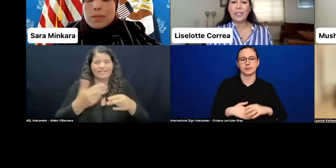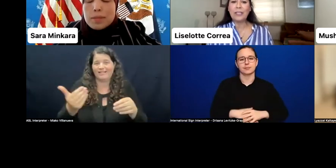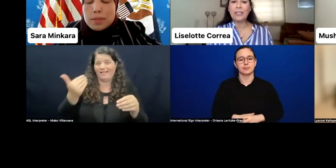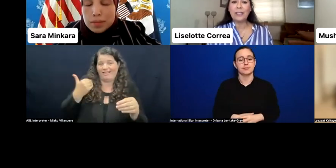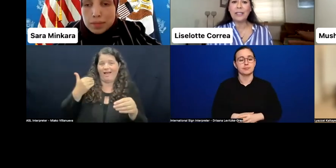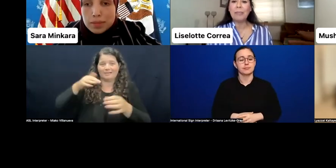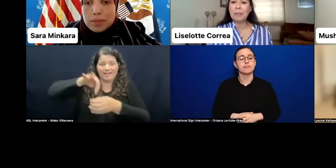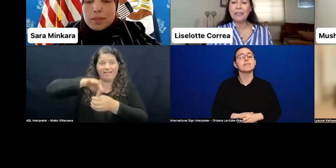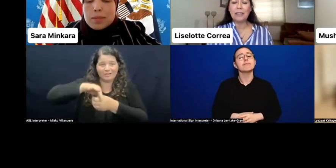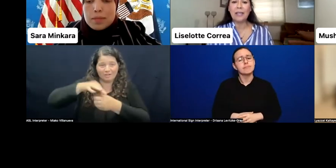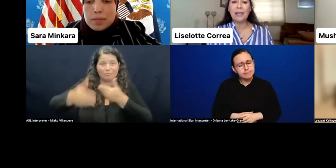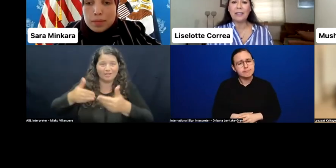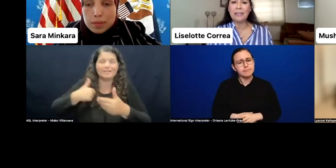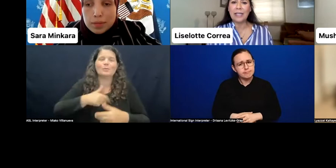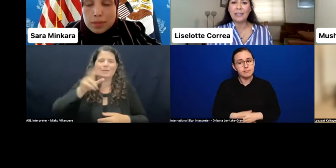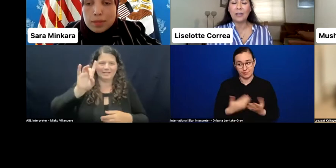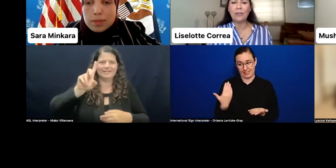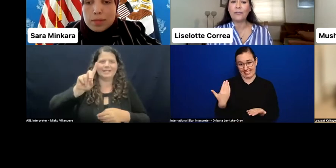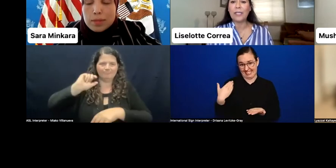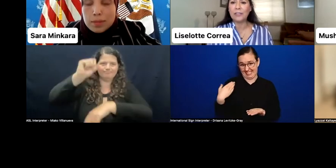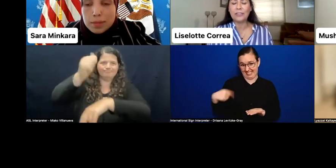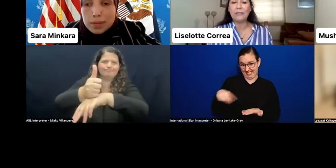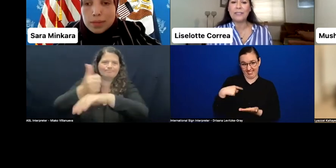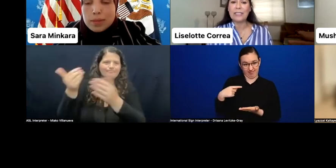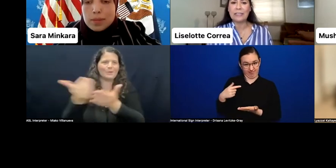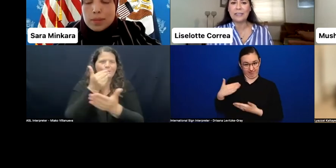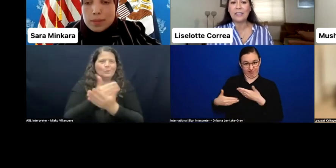We implemented a set of measures and facilities